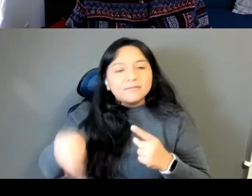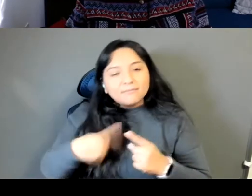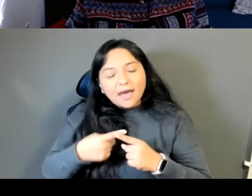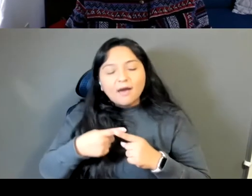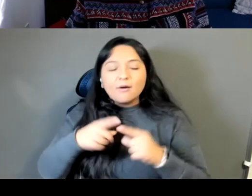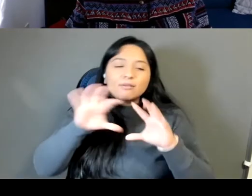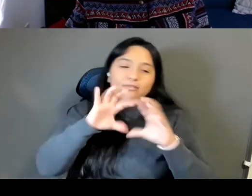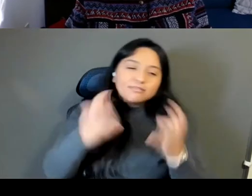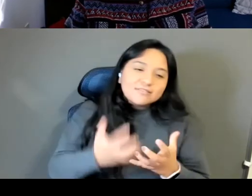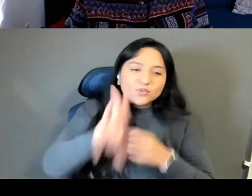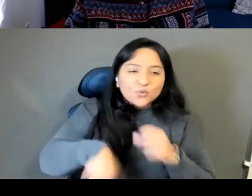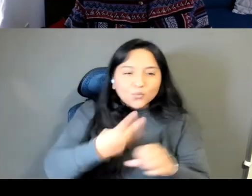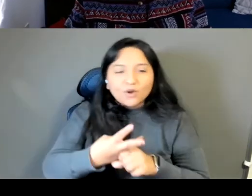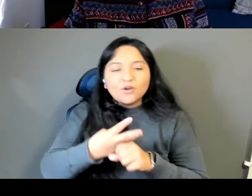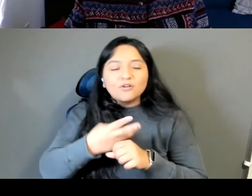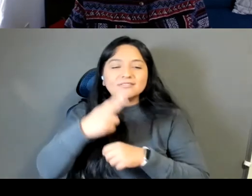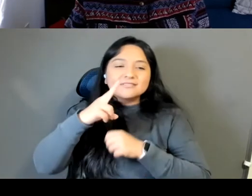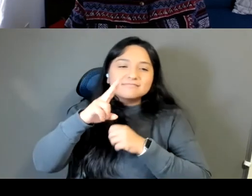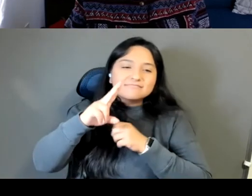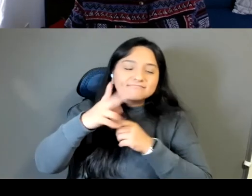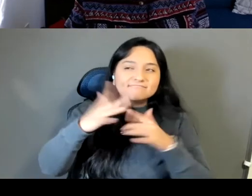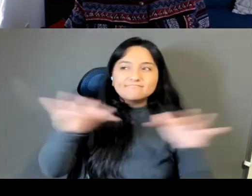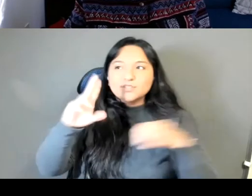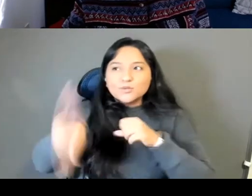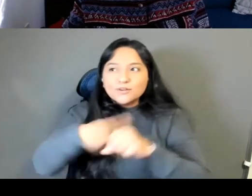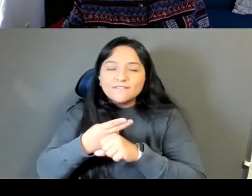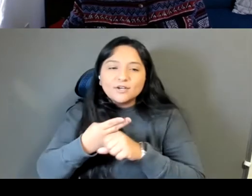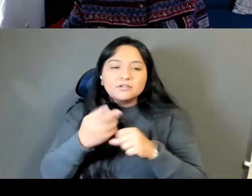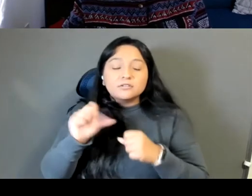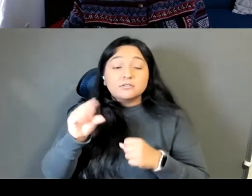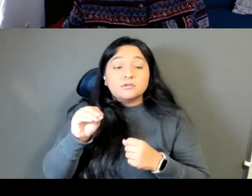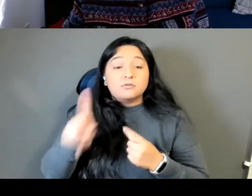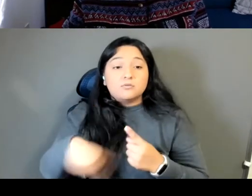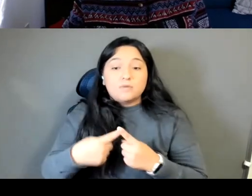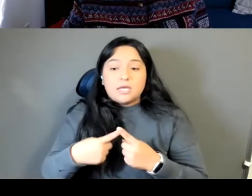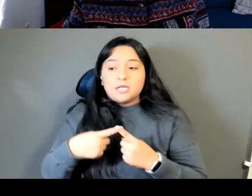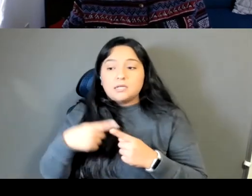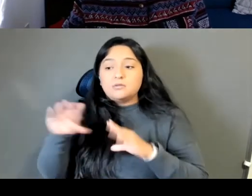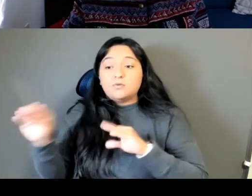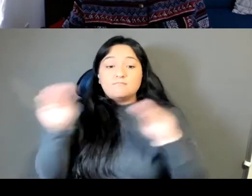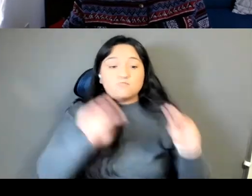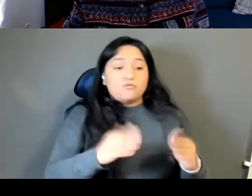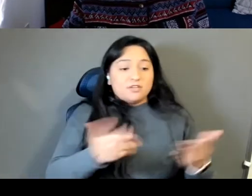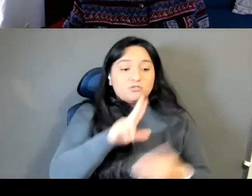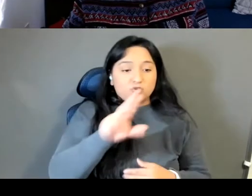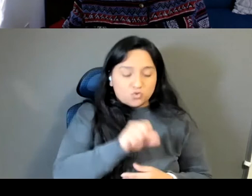And so, when, when we moved to America, it was like okay we left the eye, and Mommy,